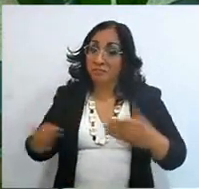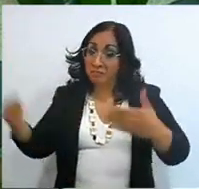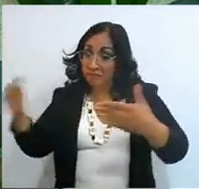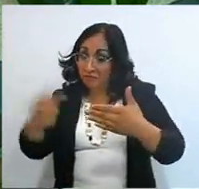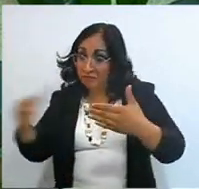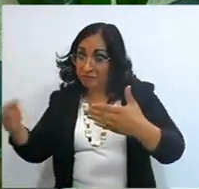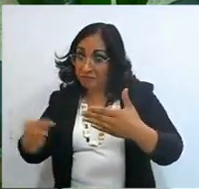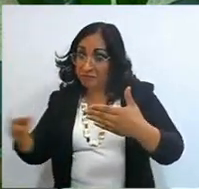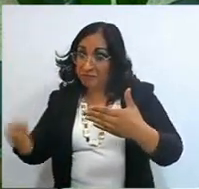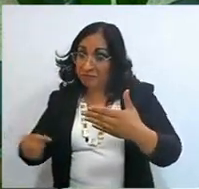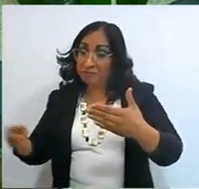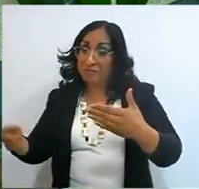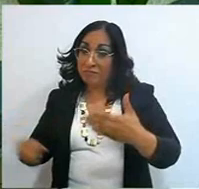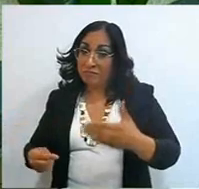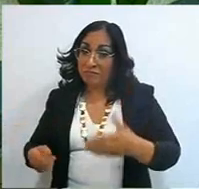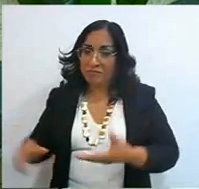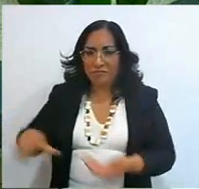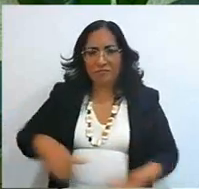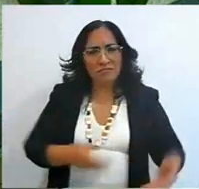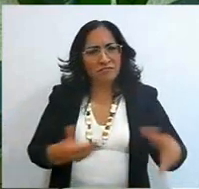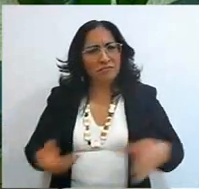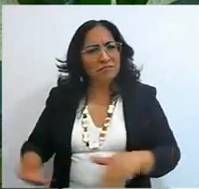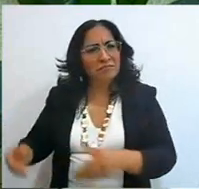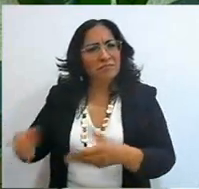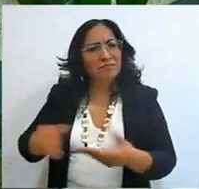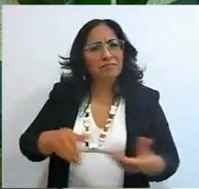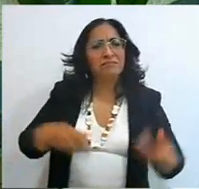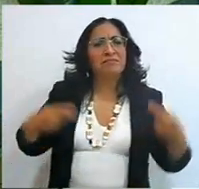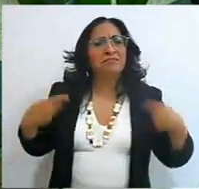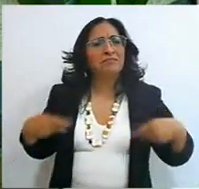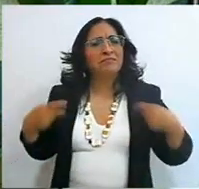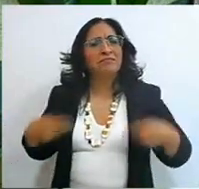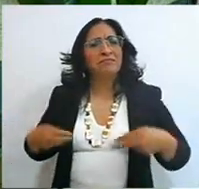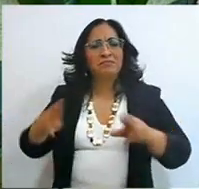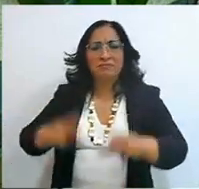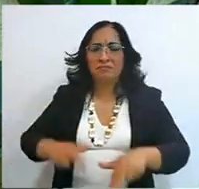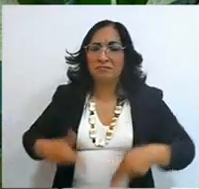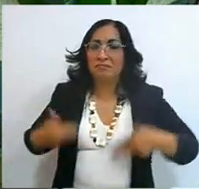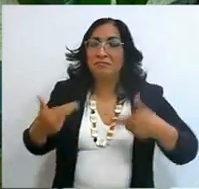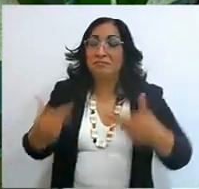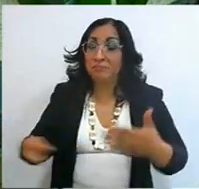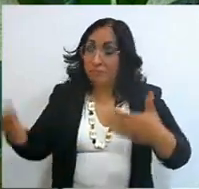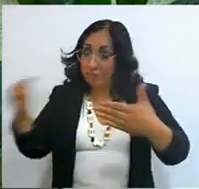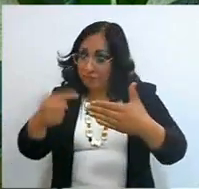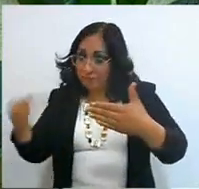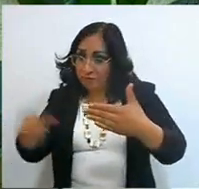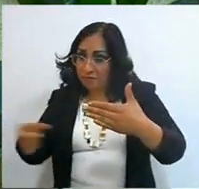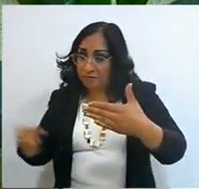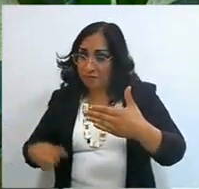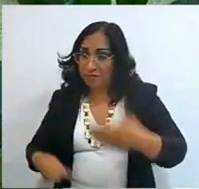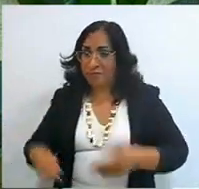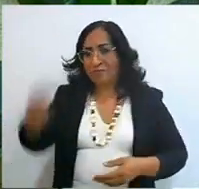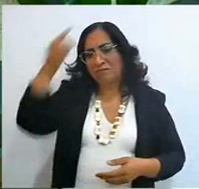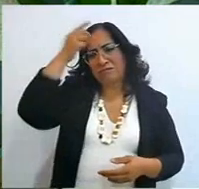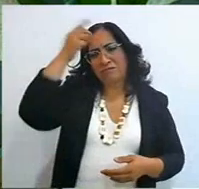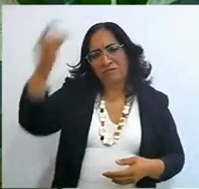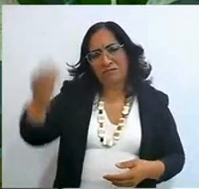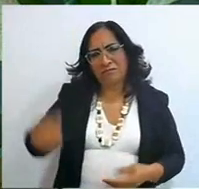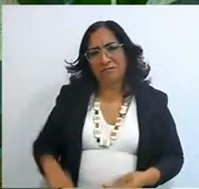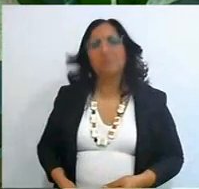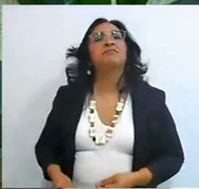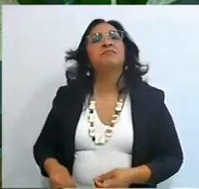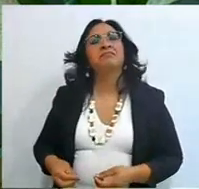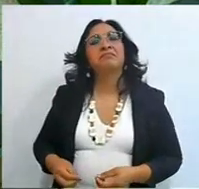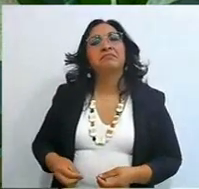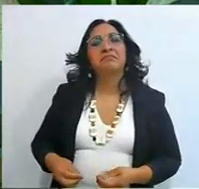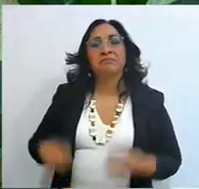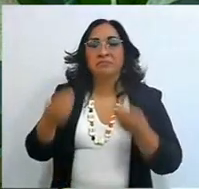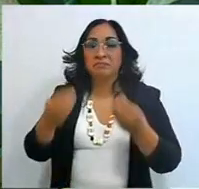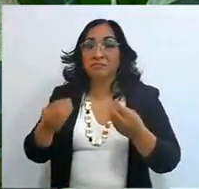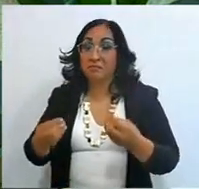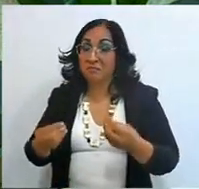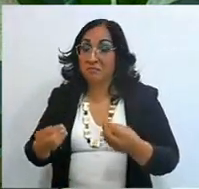of people who went, received an instruction from God, sometimes very concrete, sometimes through a Prophet,